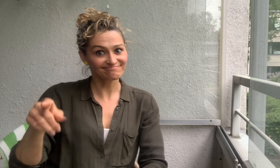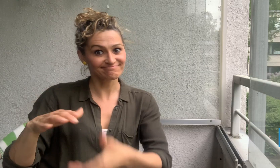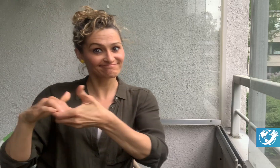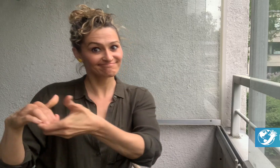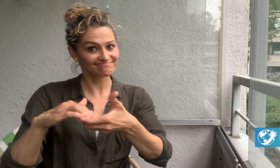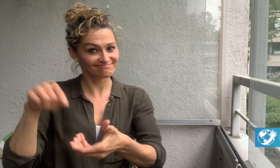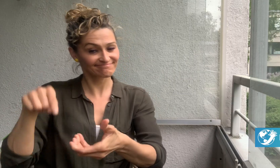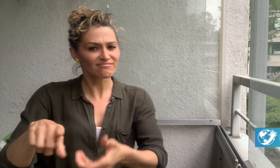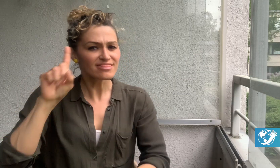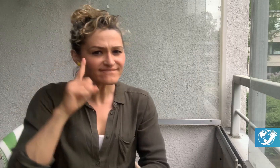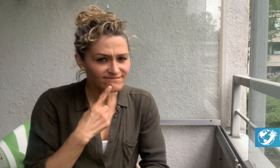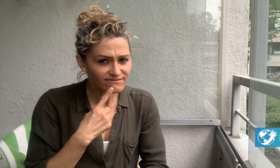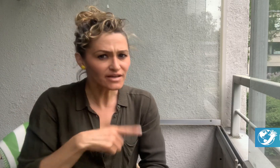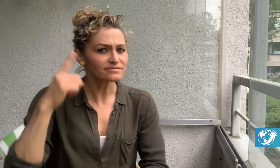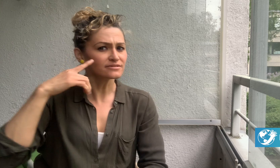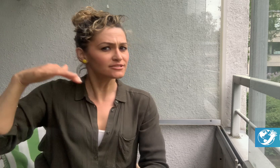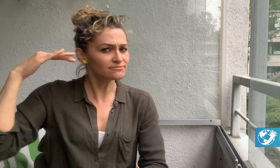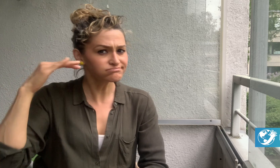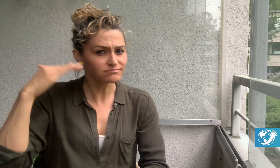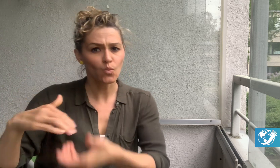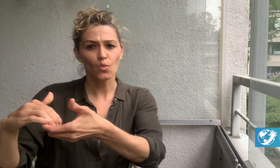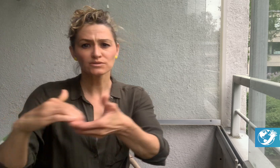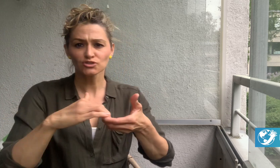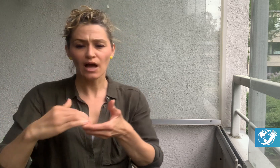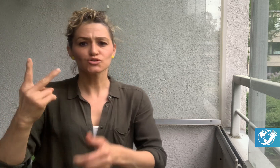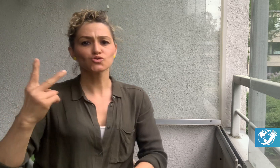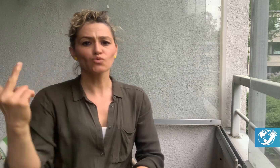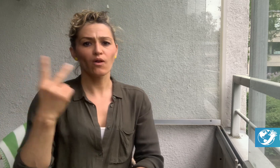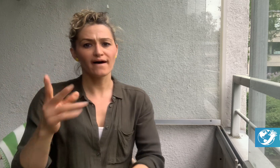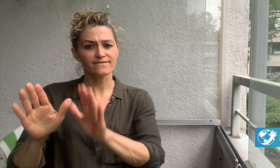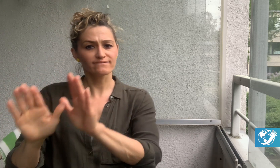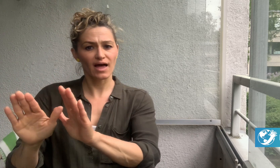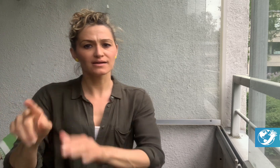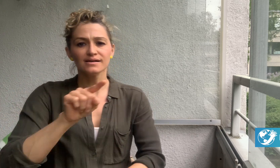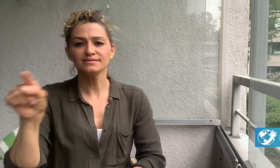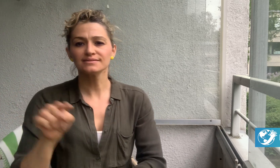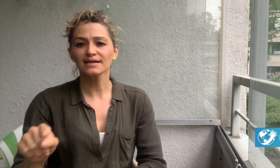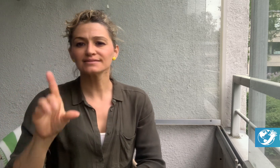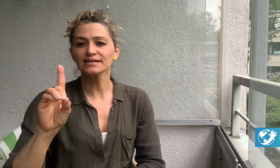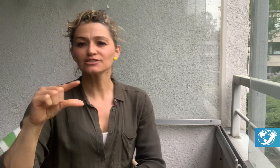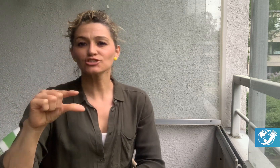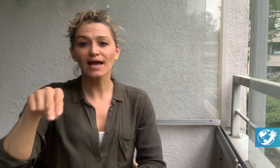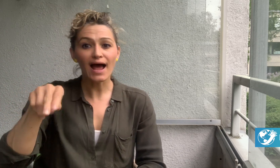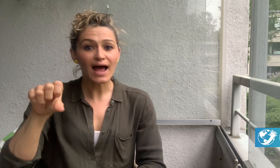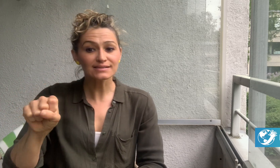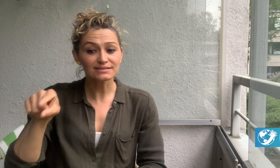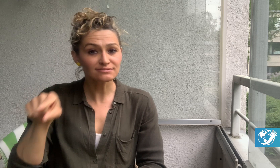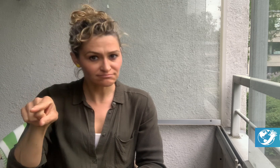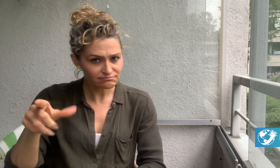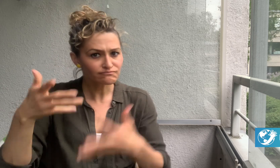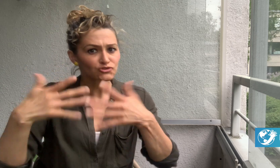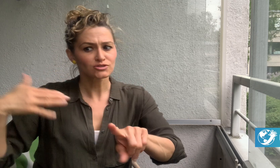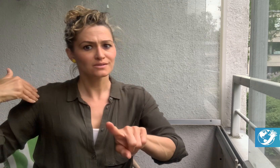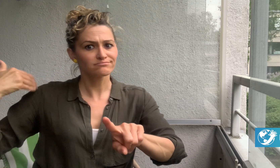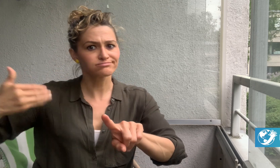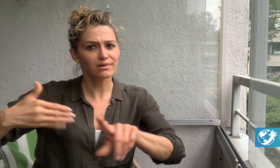The Deaf and Hard of Hearing Association of Slovenia (ZDGNS)